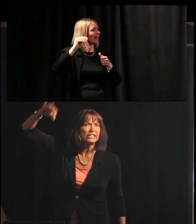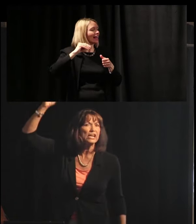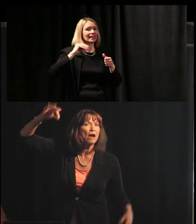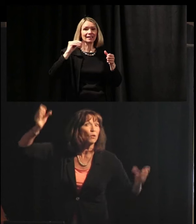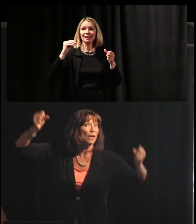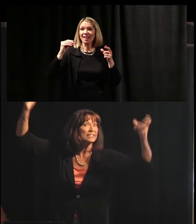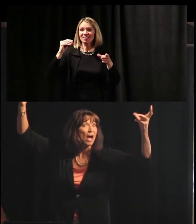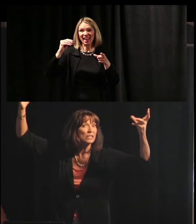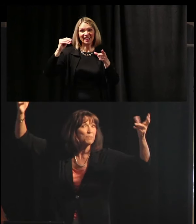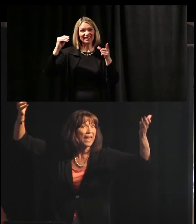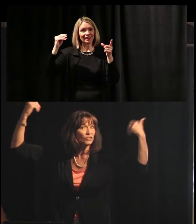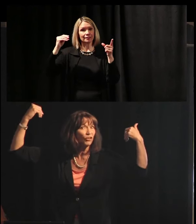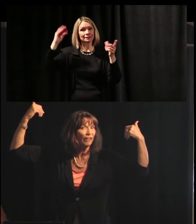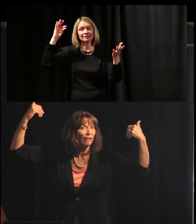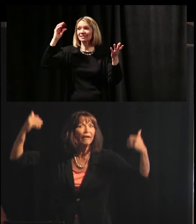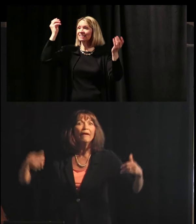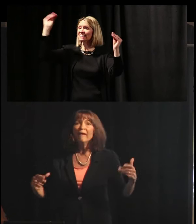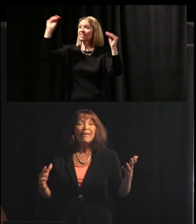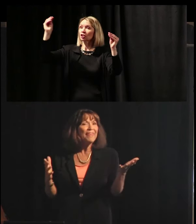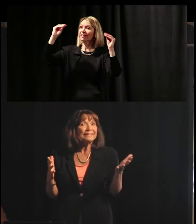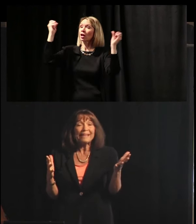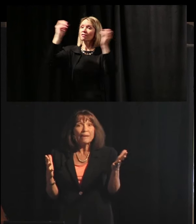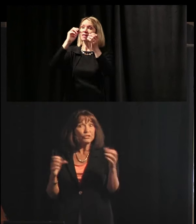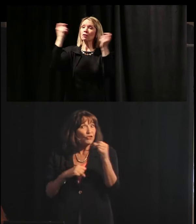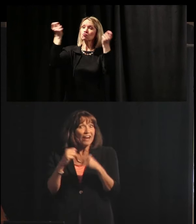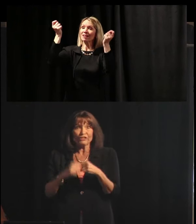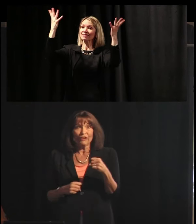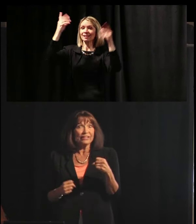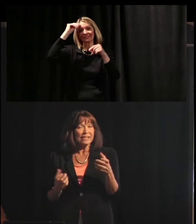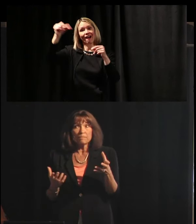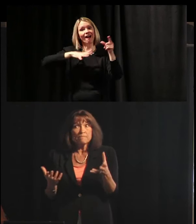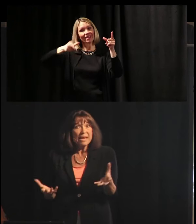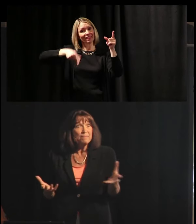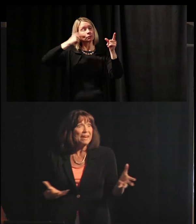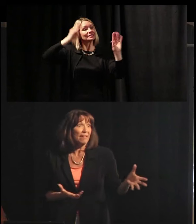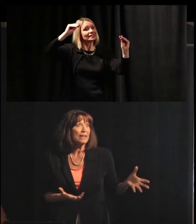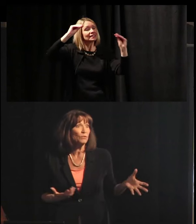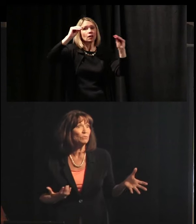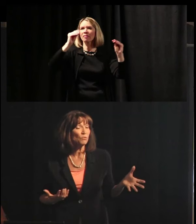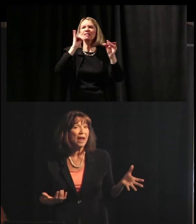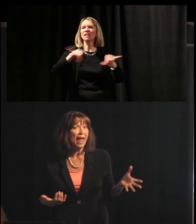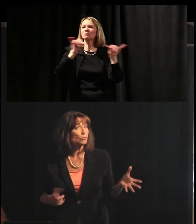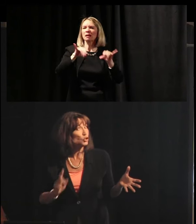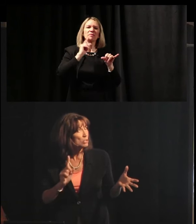teaching on the Renaissance page earlier. That same structure is in many many classrooms right now.